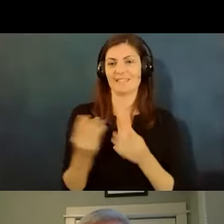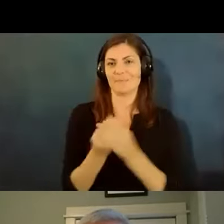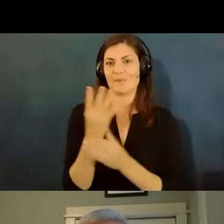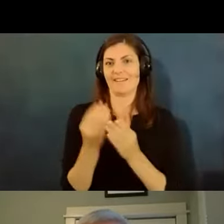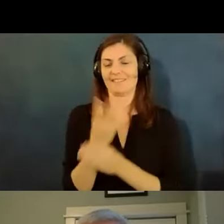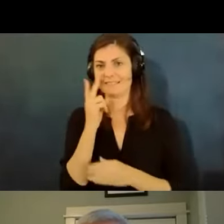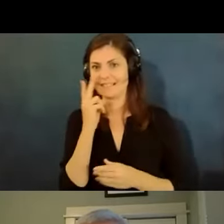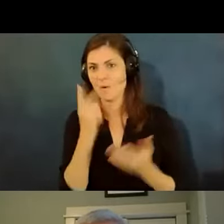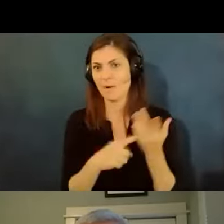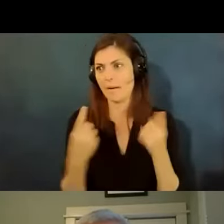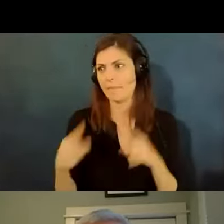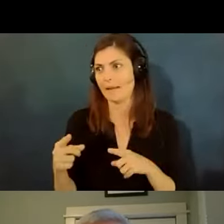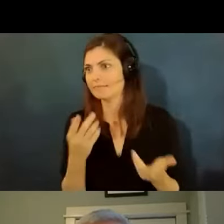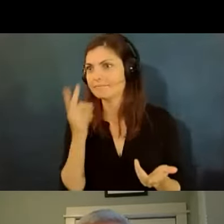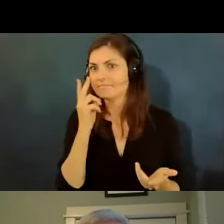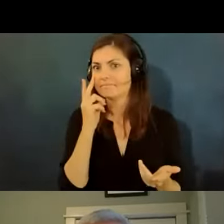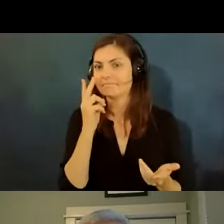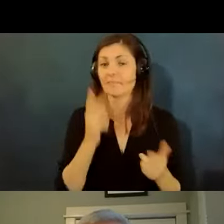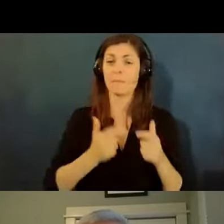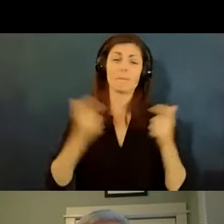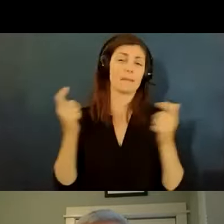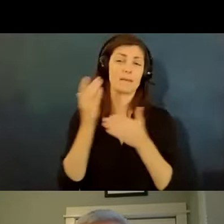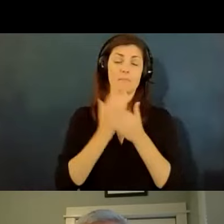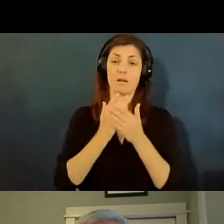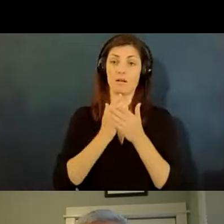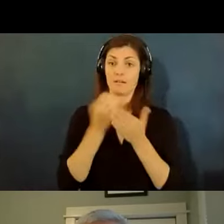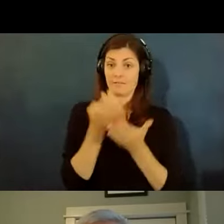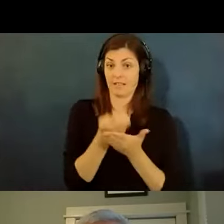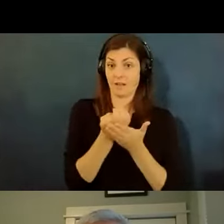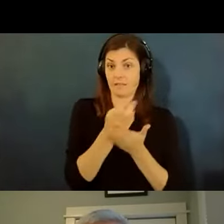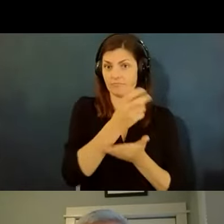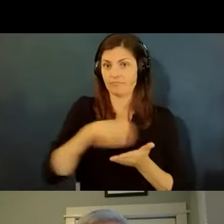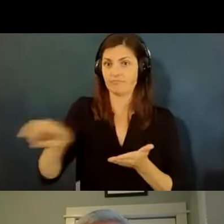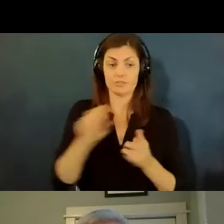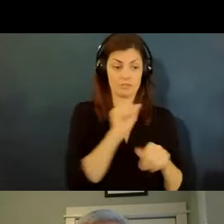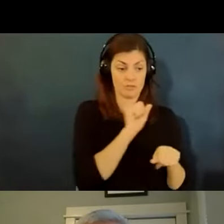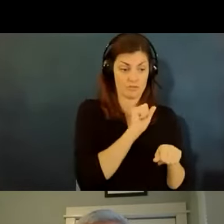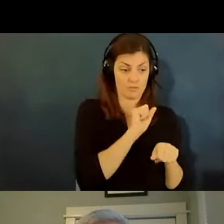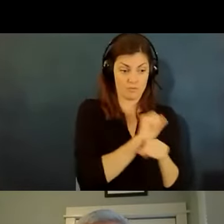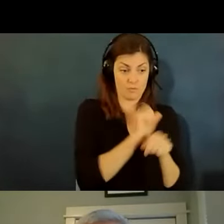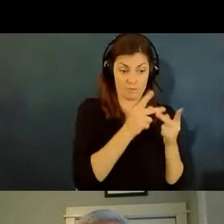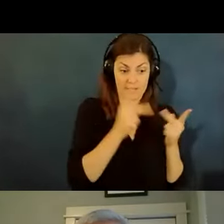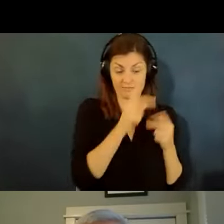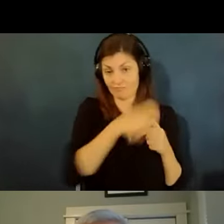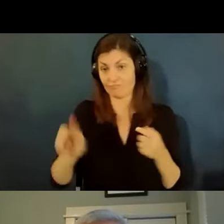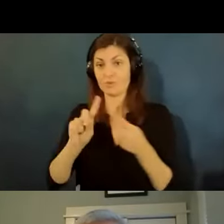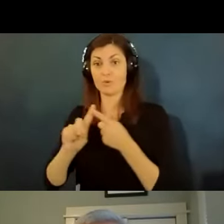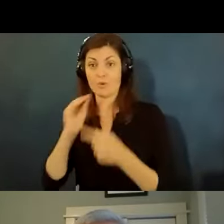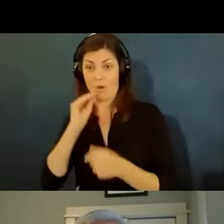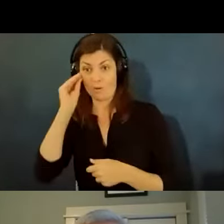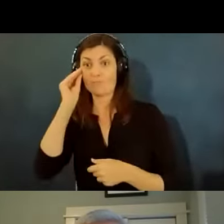a big part of the economy moved to remote working teleworking and so what we've seen is there are